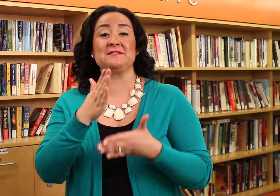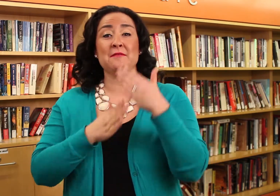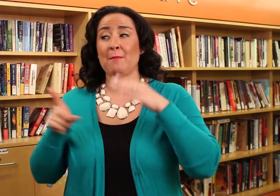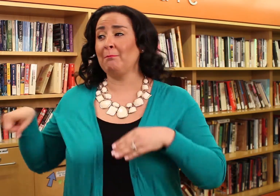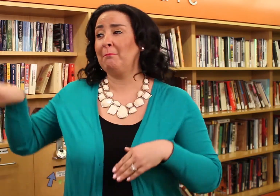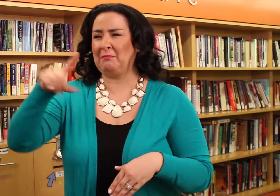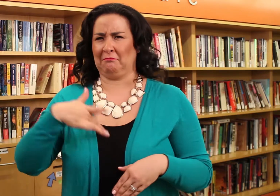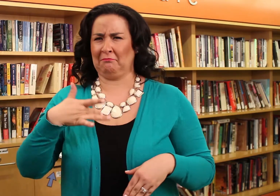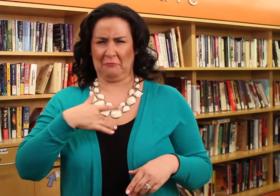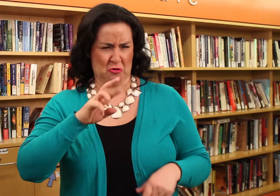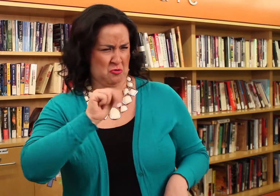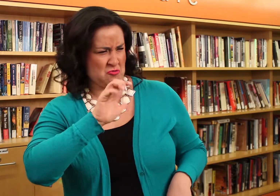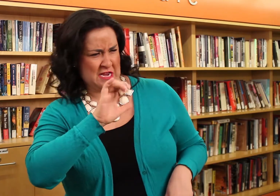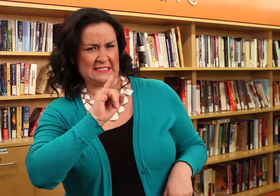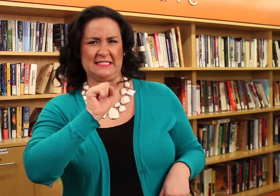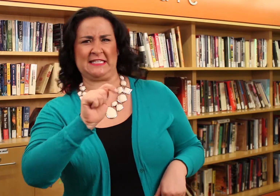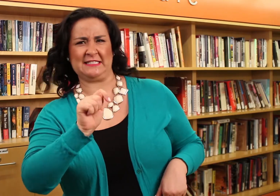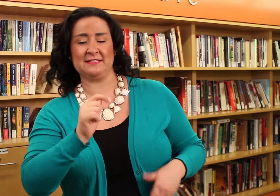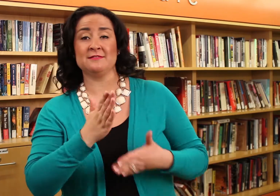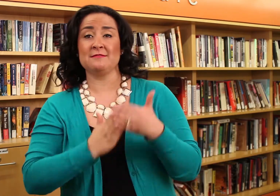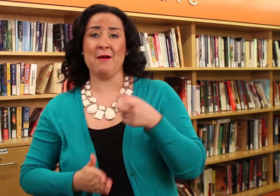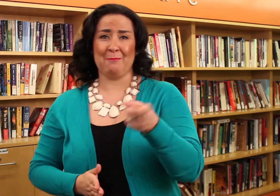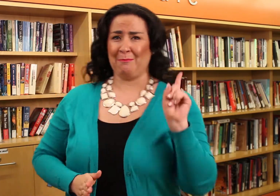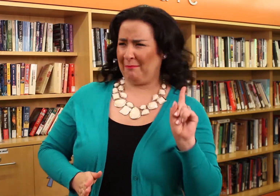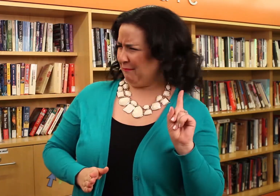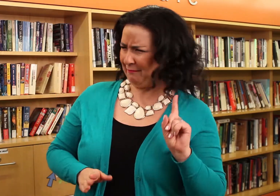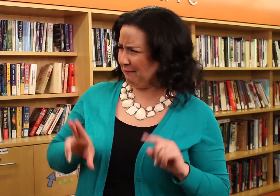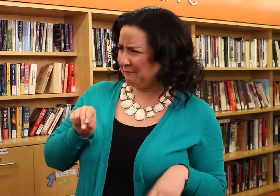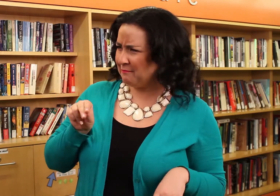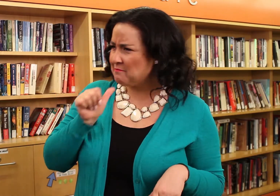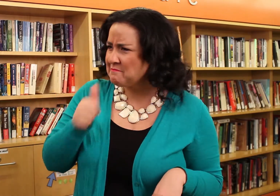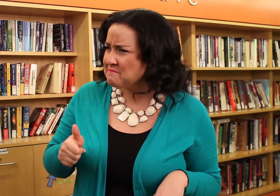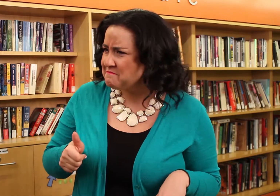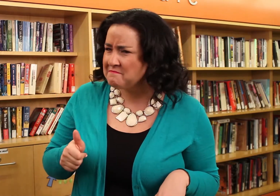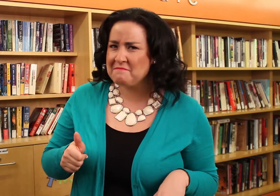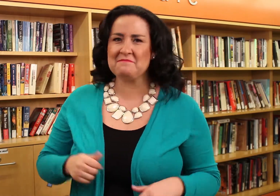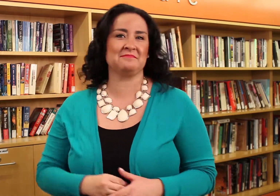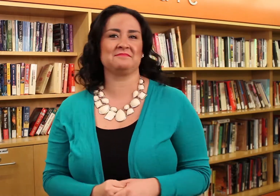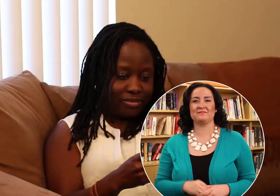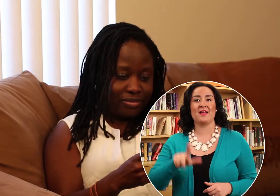And some have said that it’s racist, but not everyone is convinced.